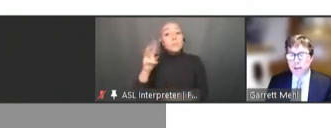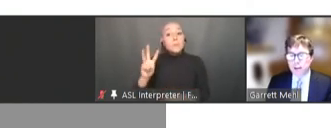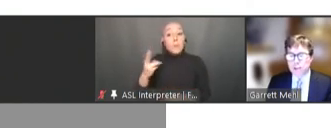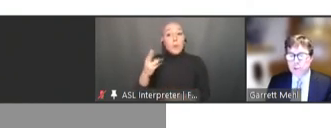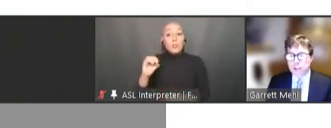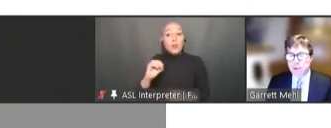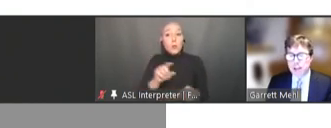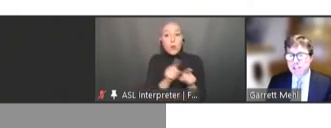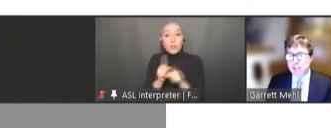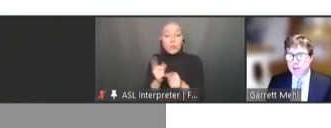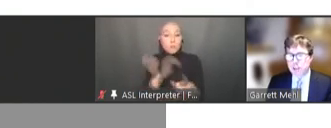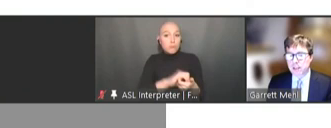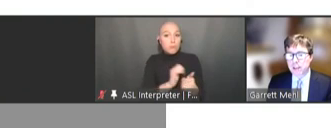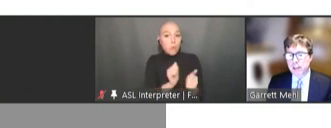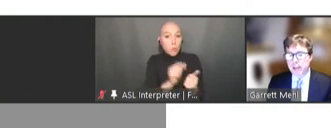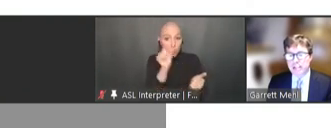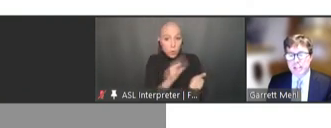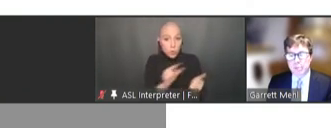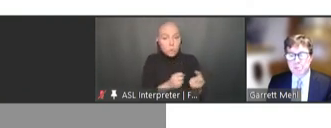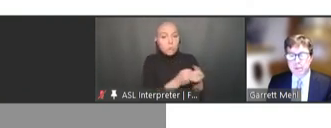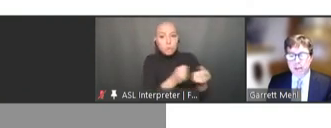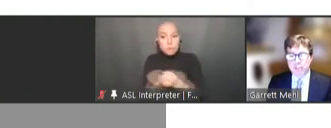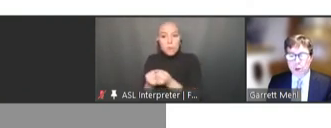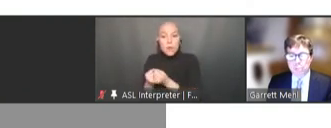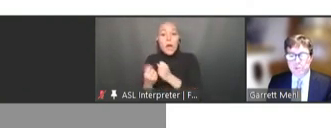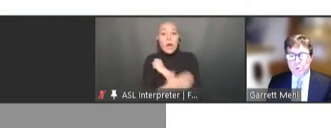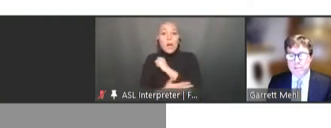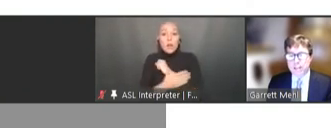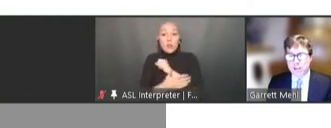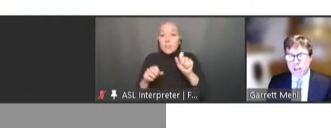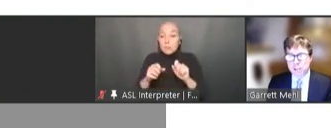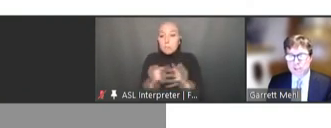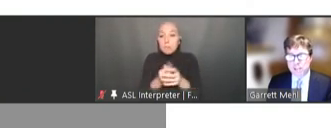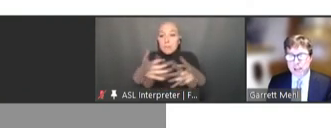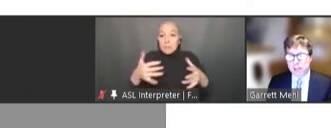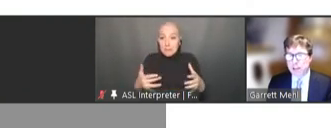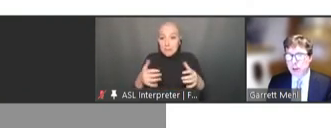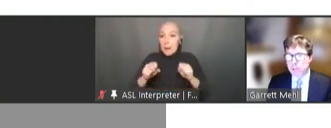country capacity building and establishment of an open-source technology stack, and libraries